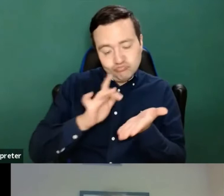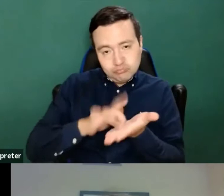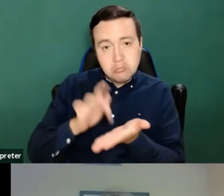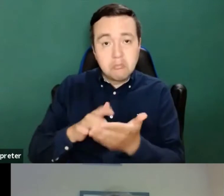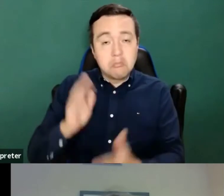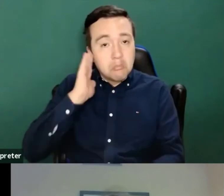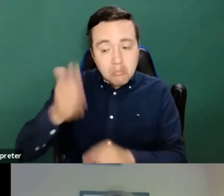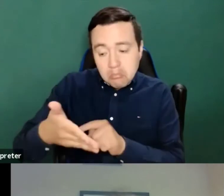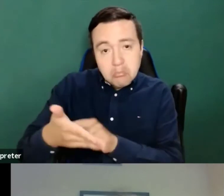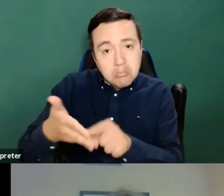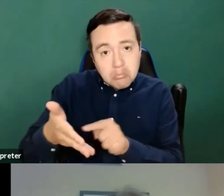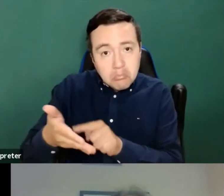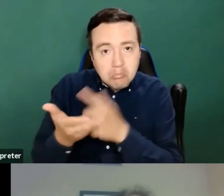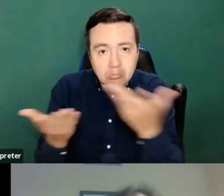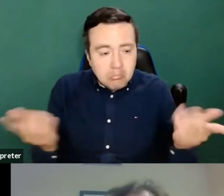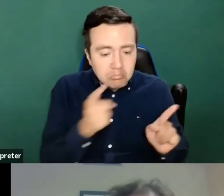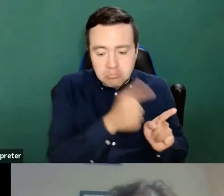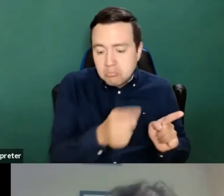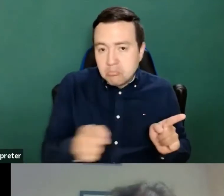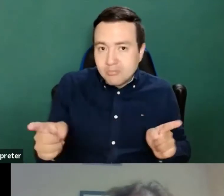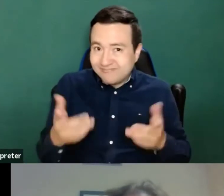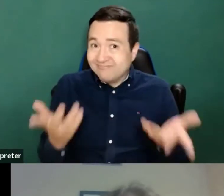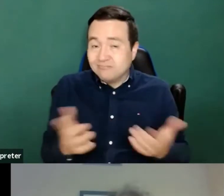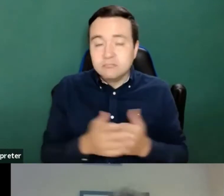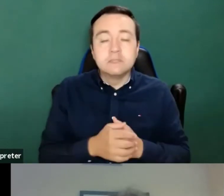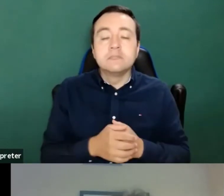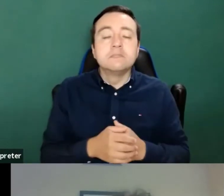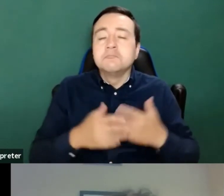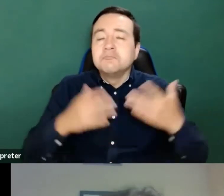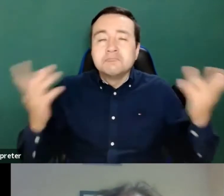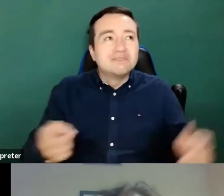from very far away from, from what is instant reality.